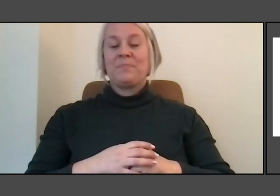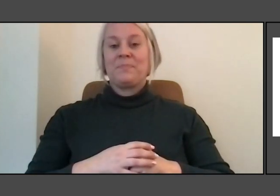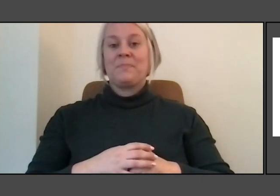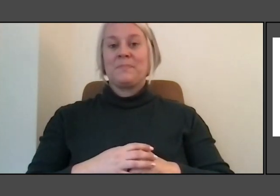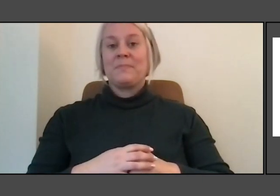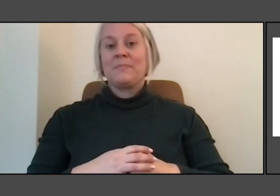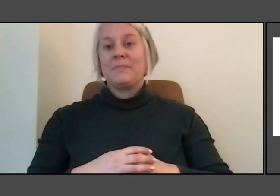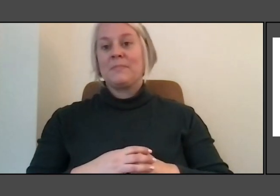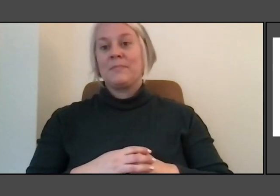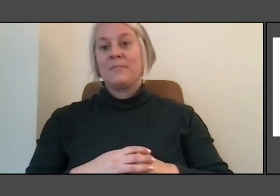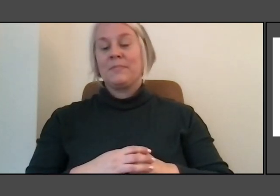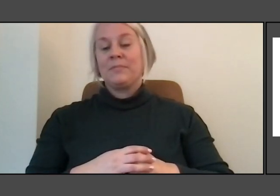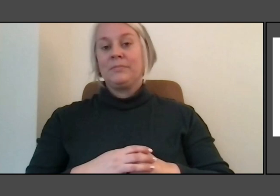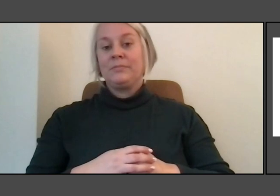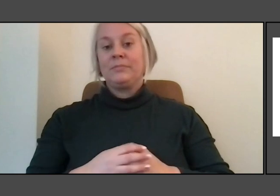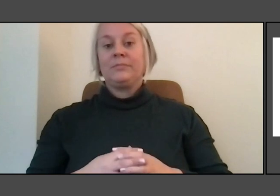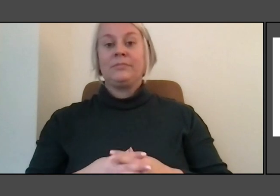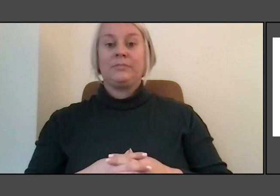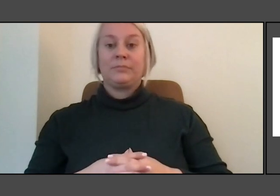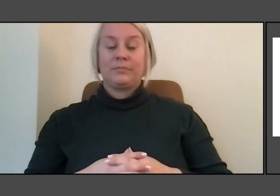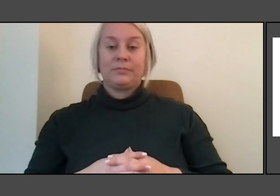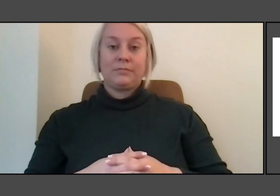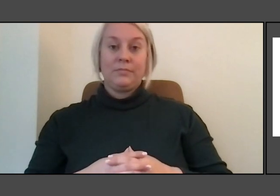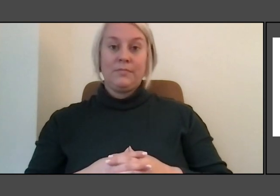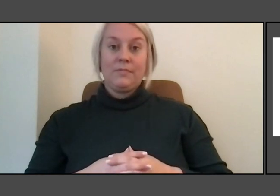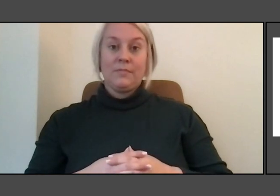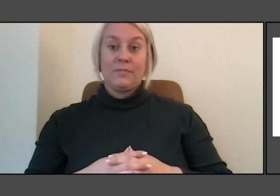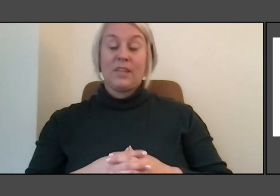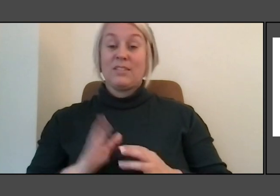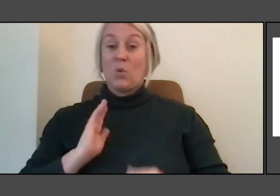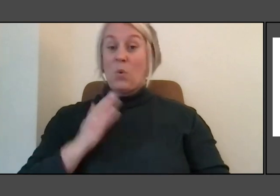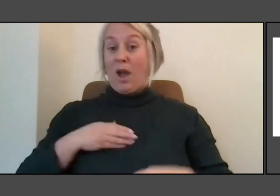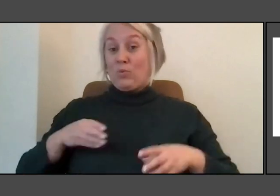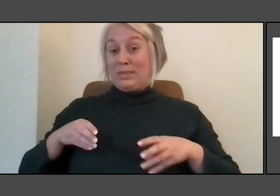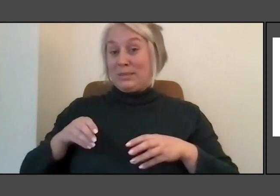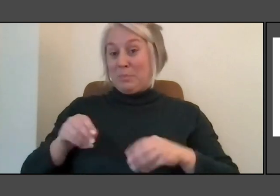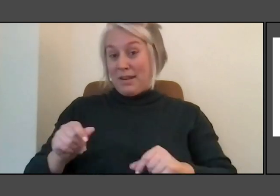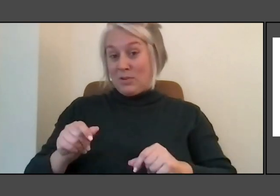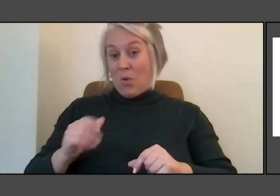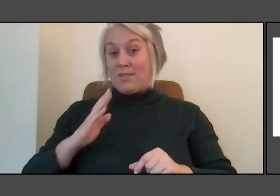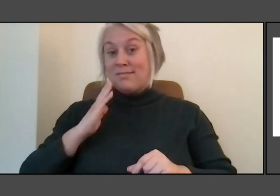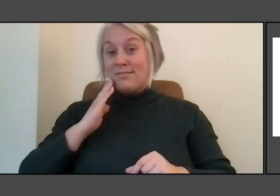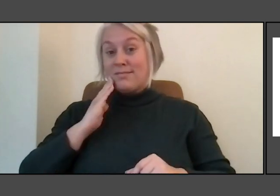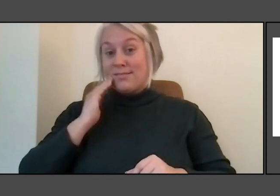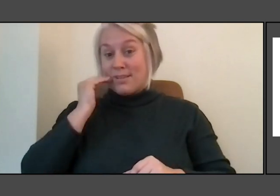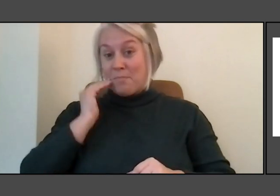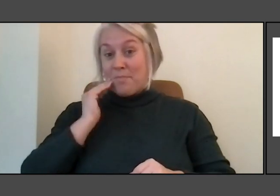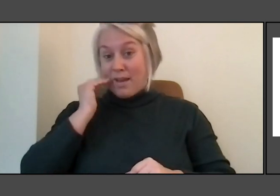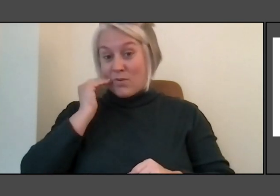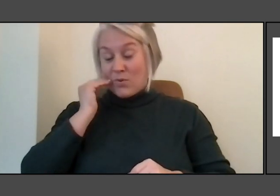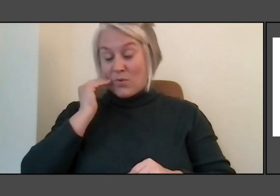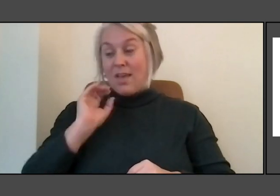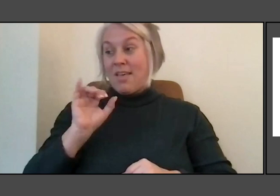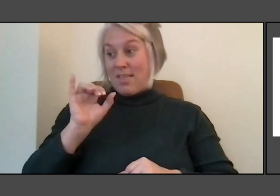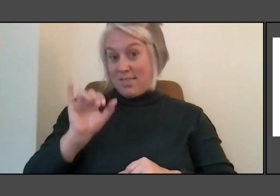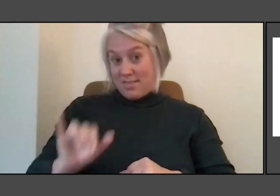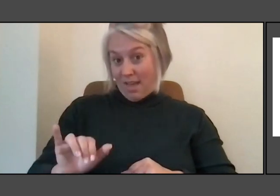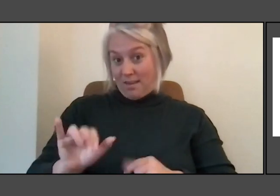for what we spend on tobacco is what it would take to to implement nature based solutions,